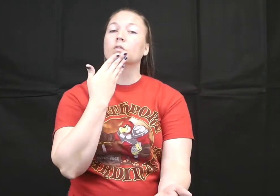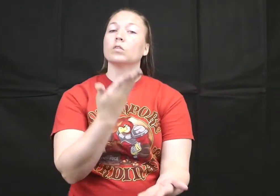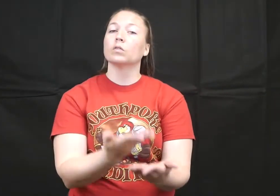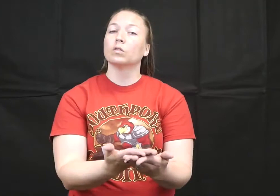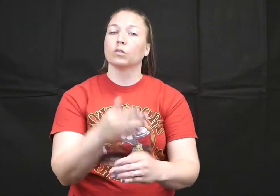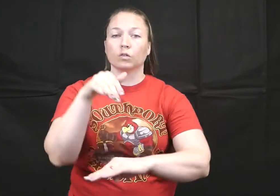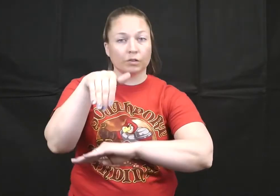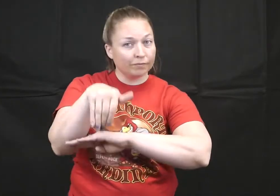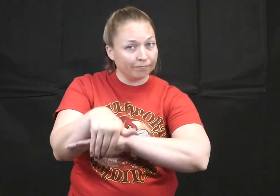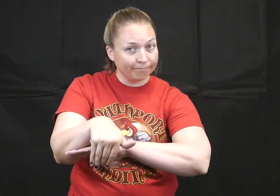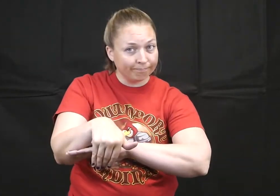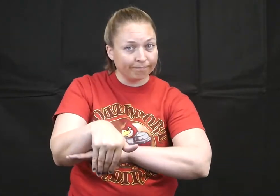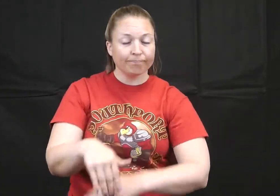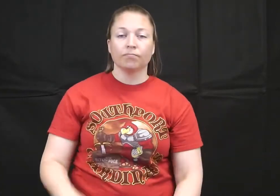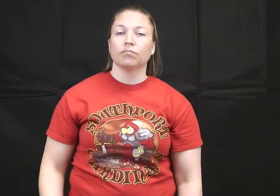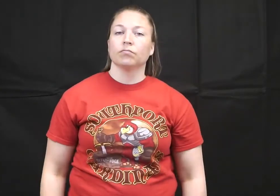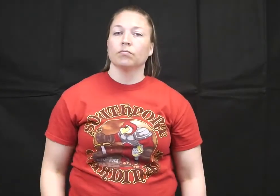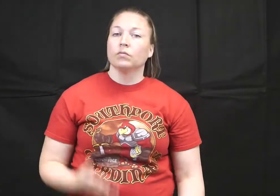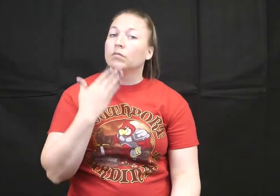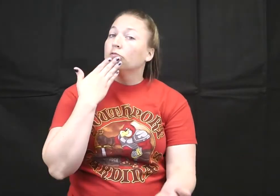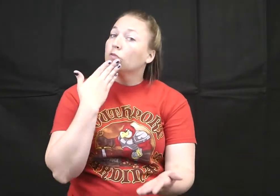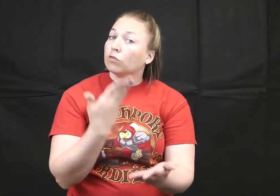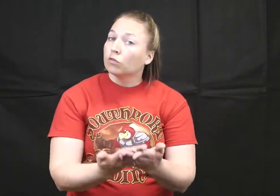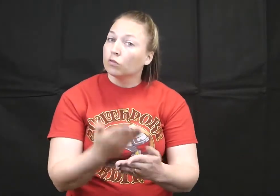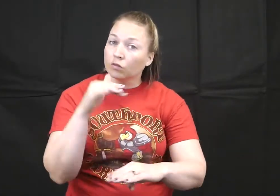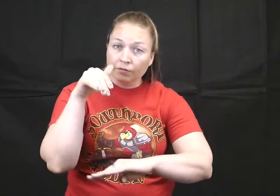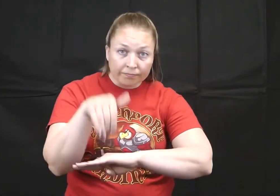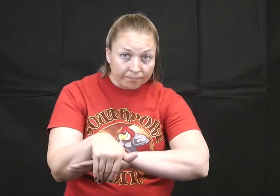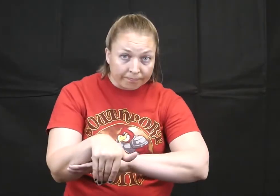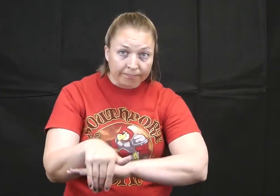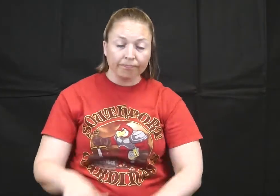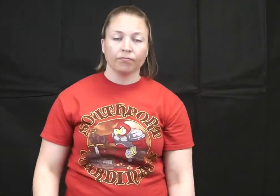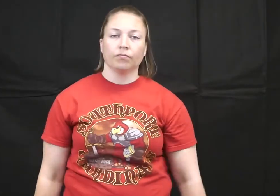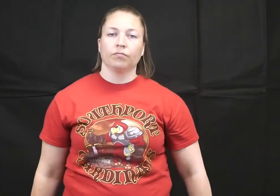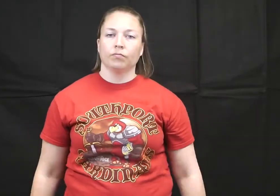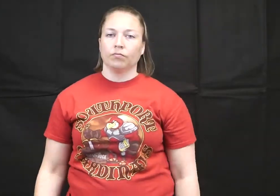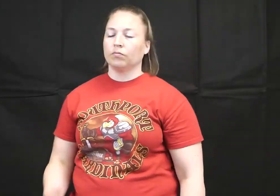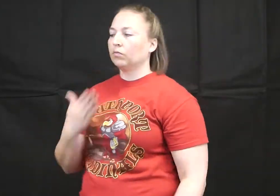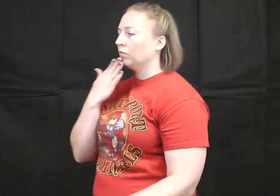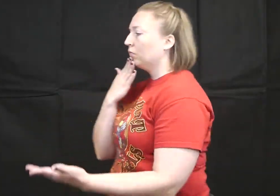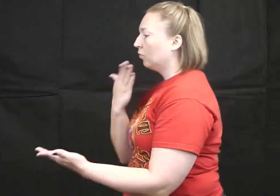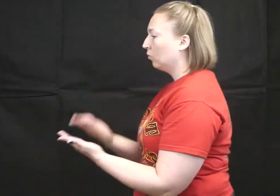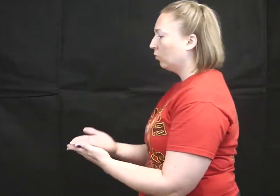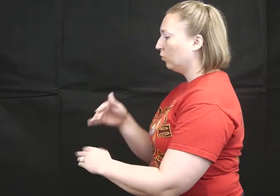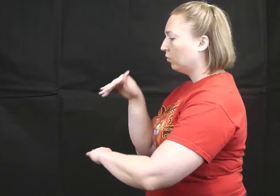Good night!